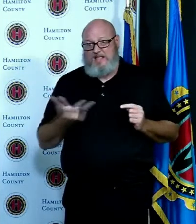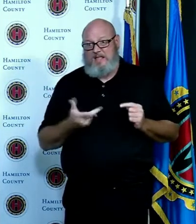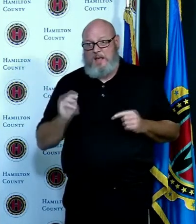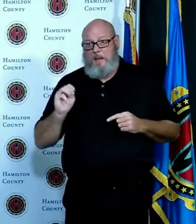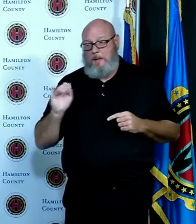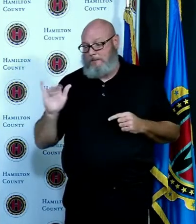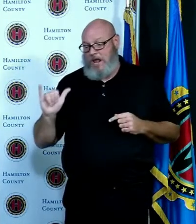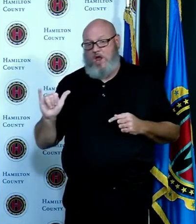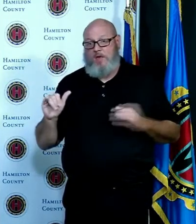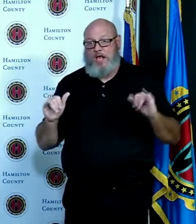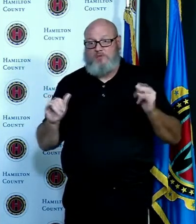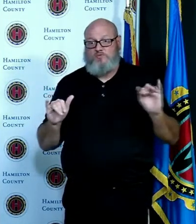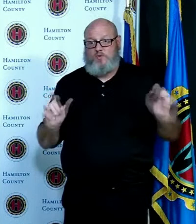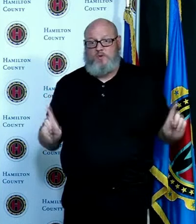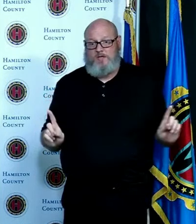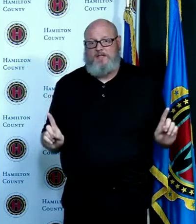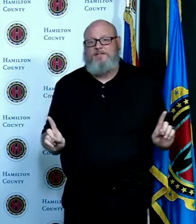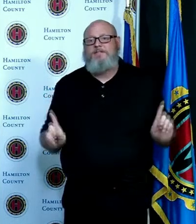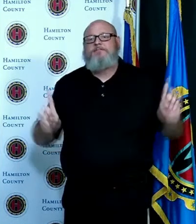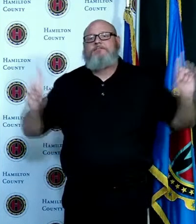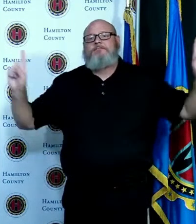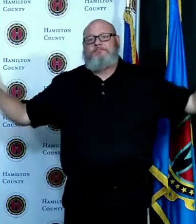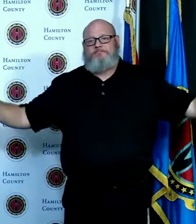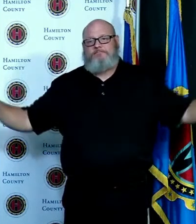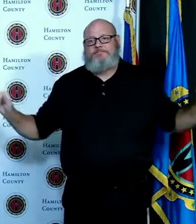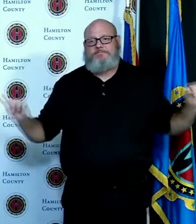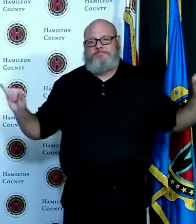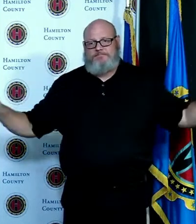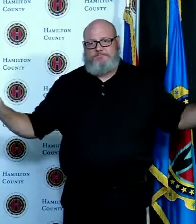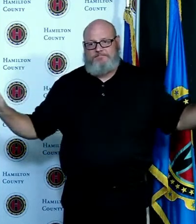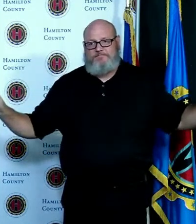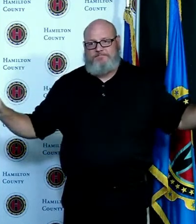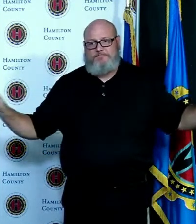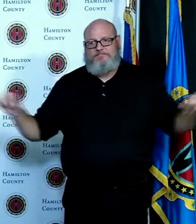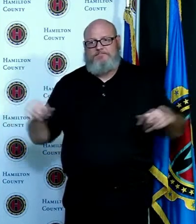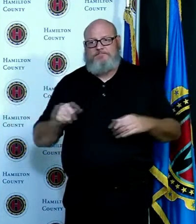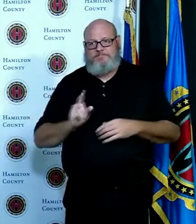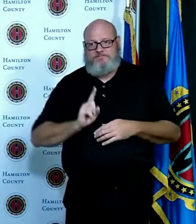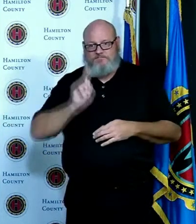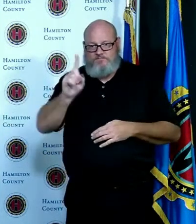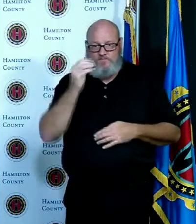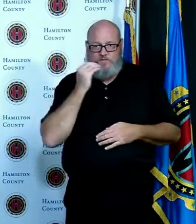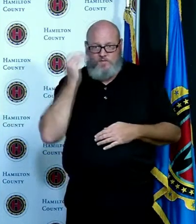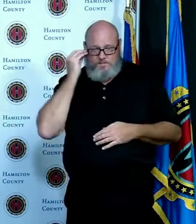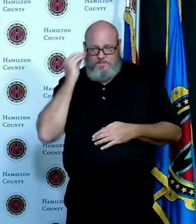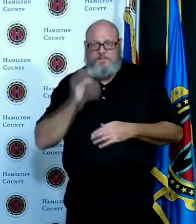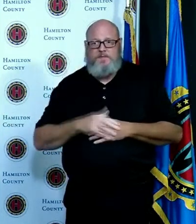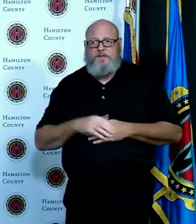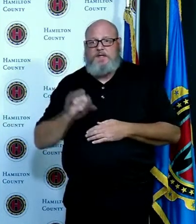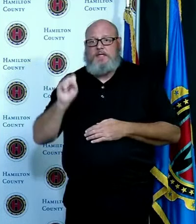Sam when he heads home because he has a positive test he is required to isolate so the positive